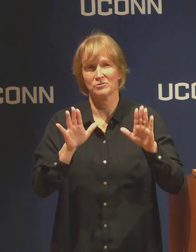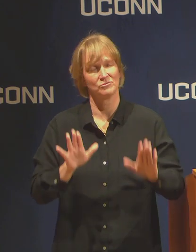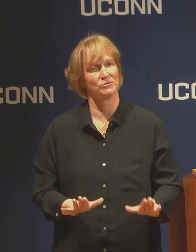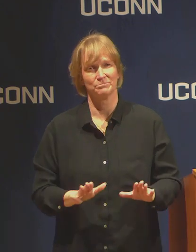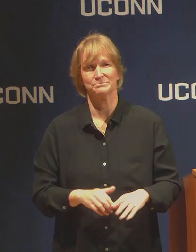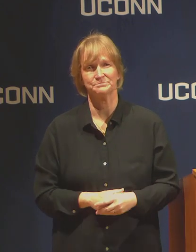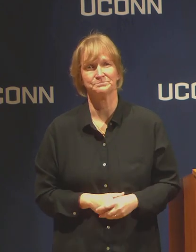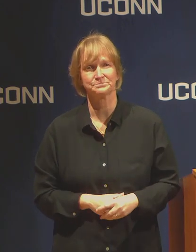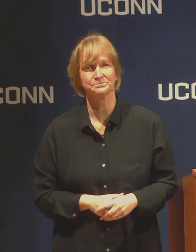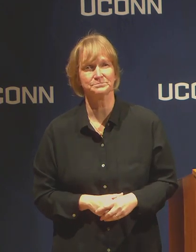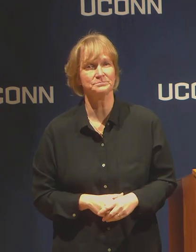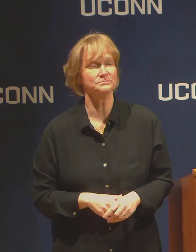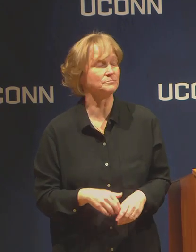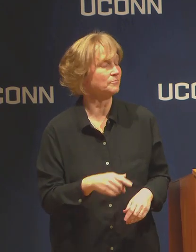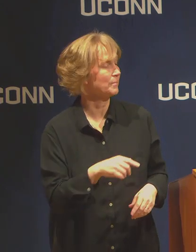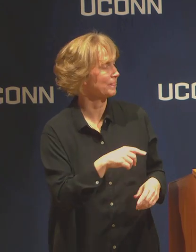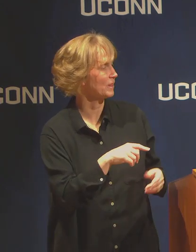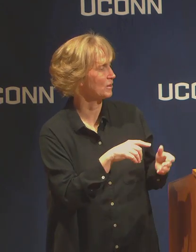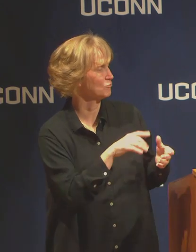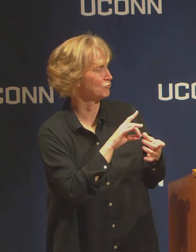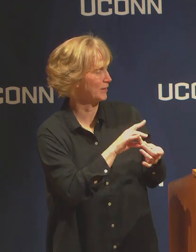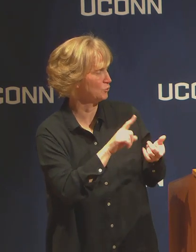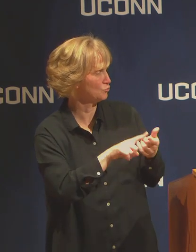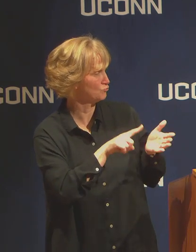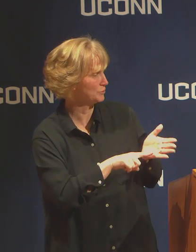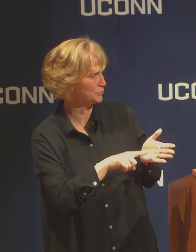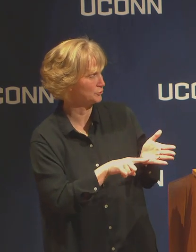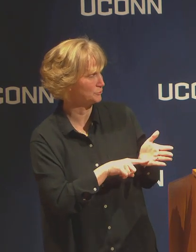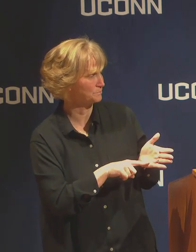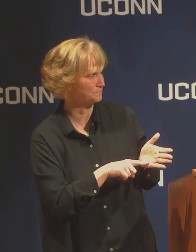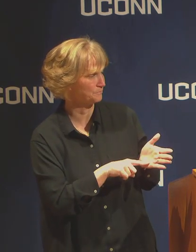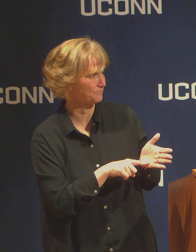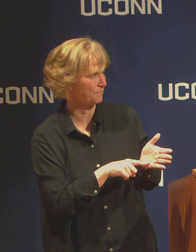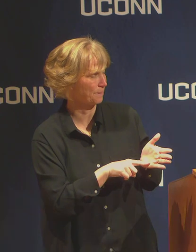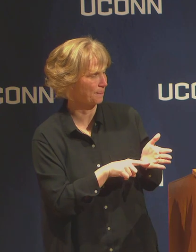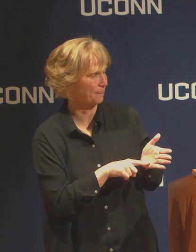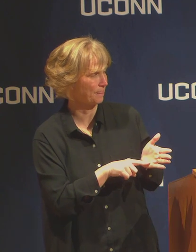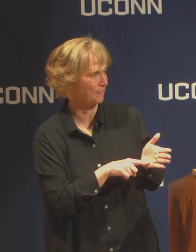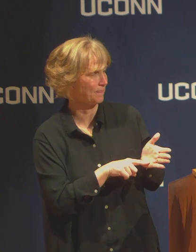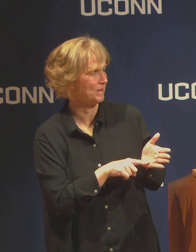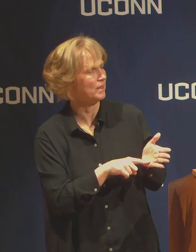Will the university provide a more specific definition of essential functions as they